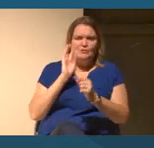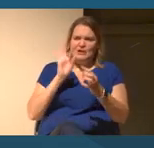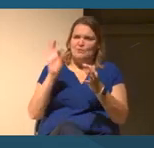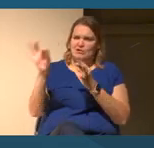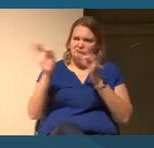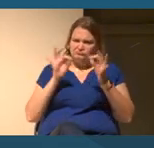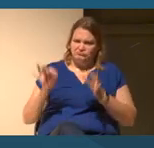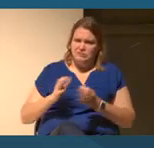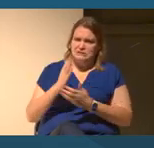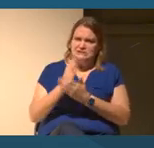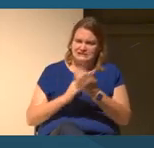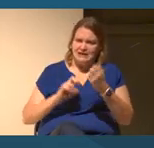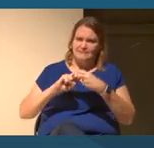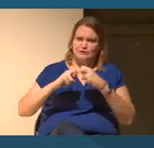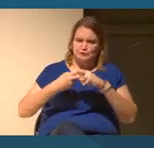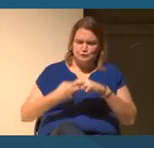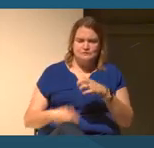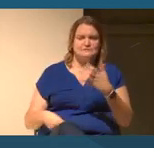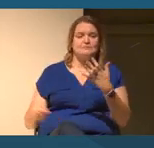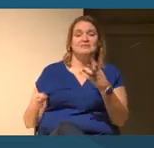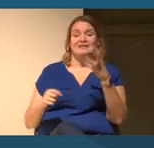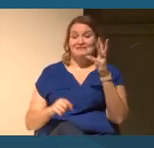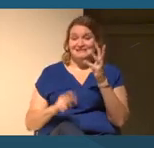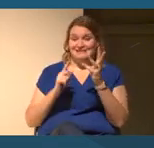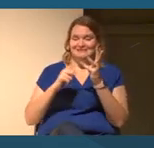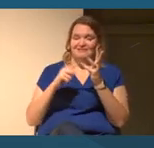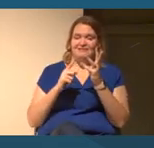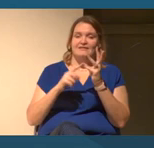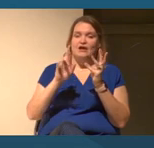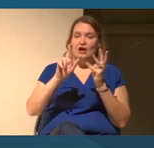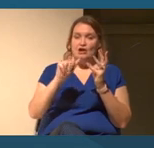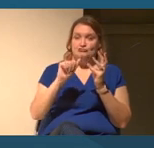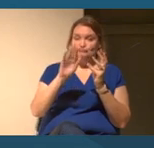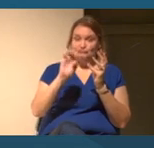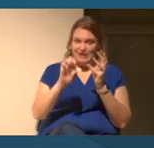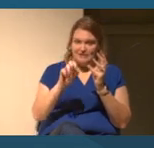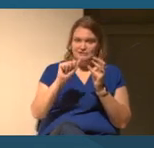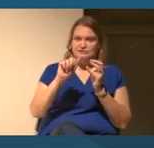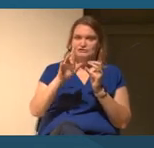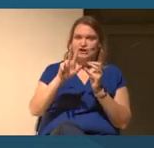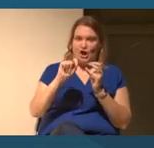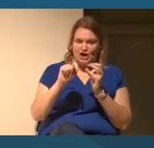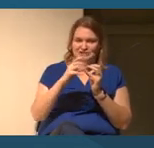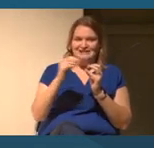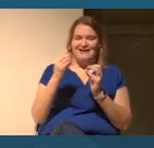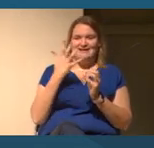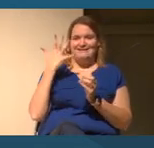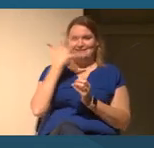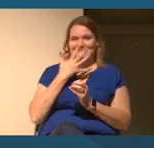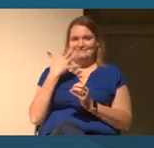Our last and final pillar, race, arts and aesthetics is more, where race is more than